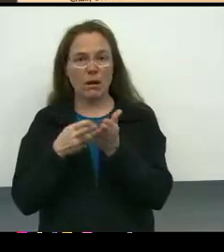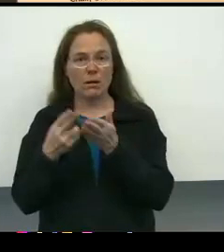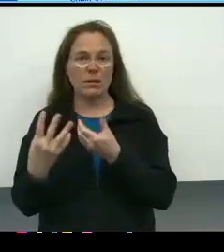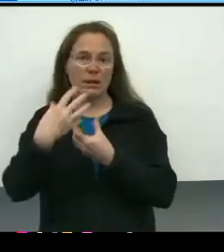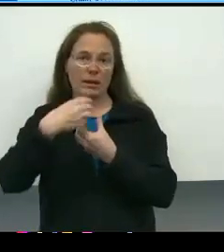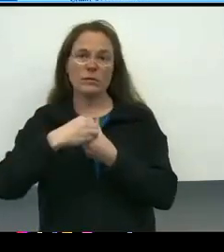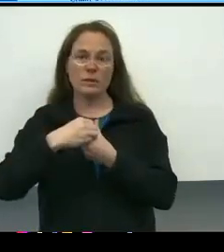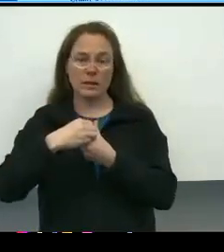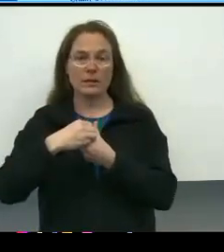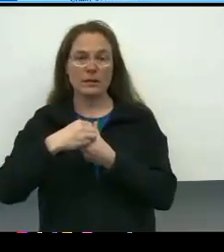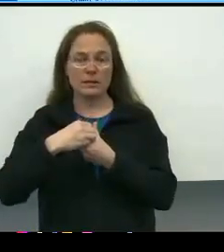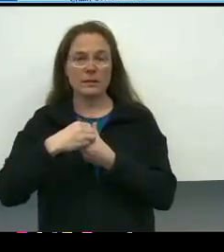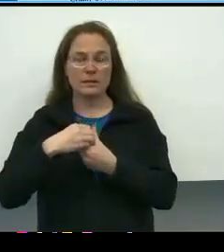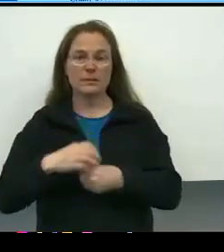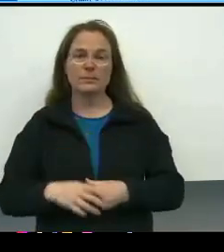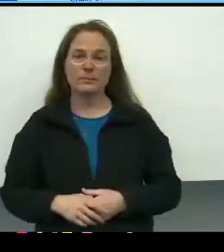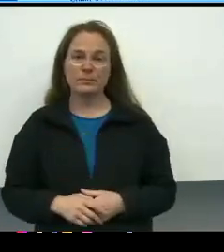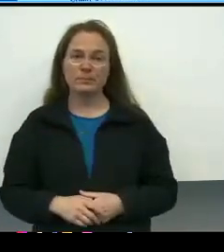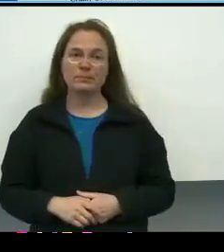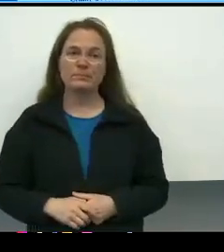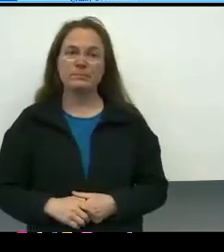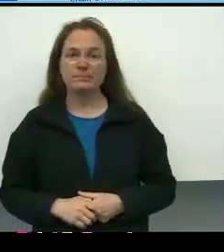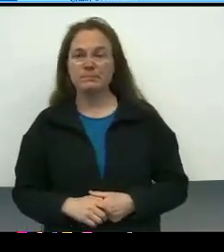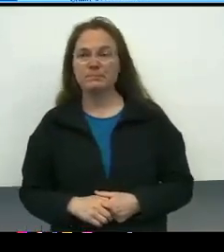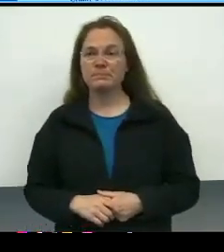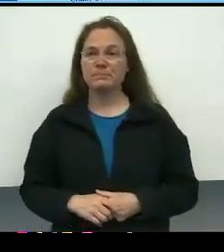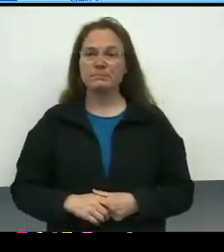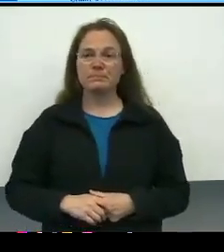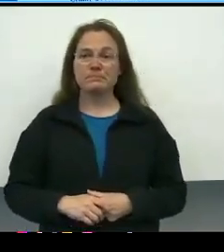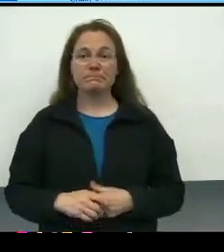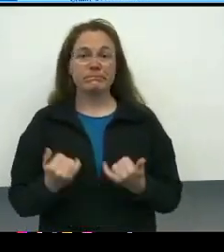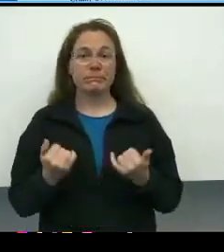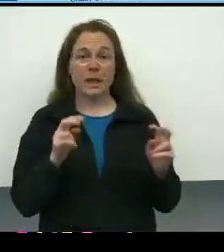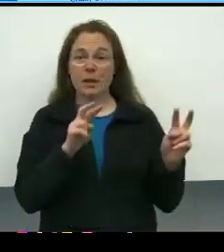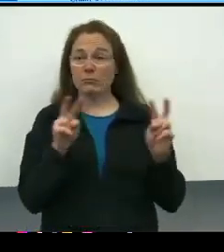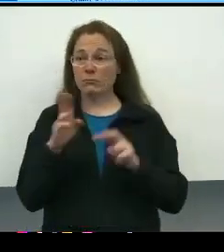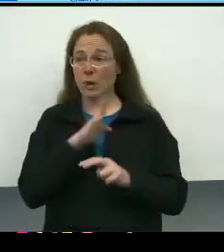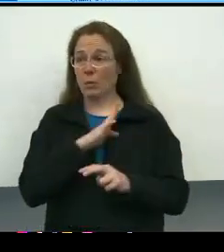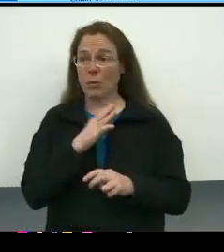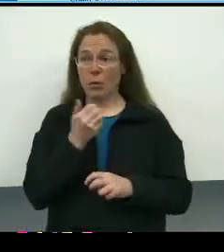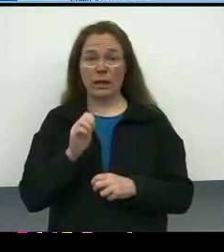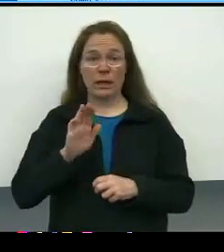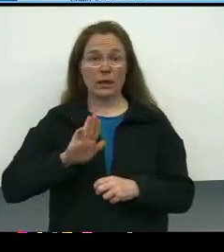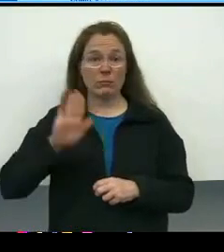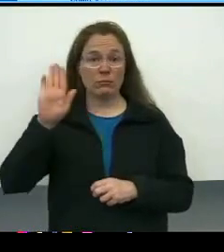that you've put into this process. With that, I'll look to the board members to see if there are any questions.